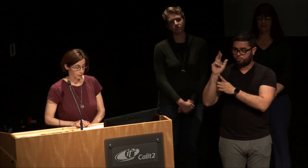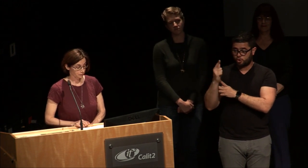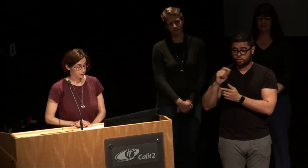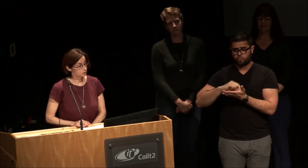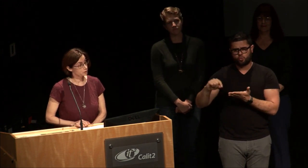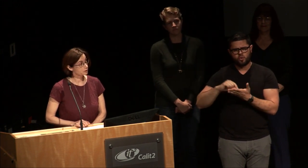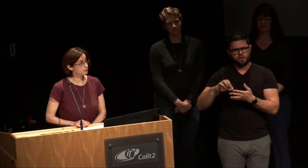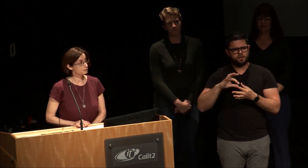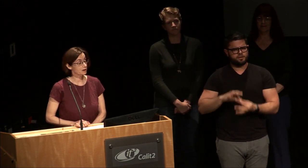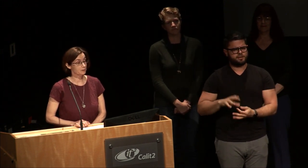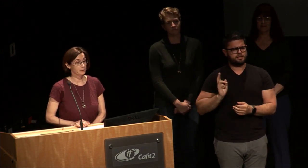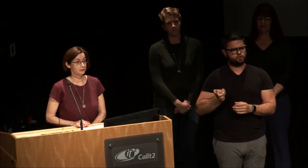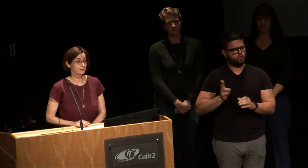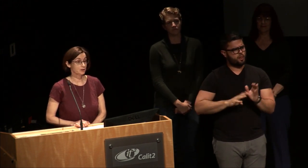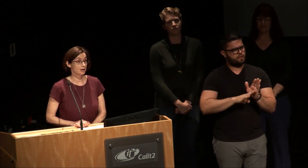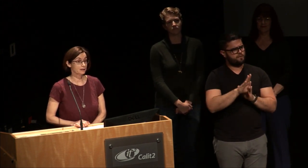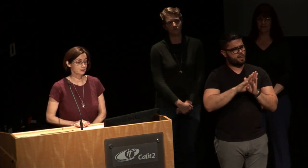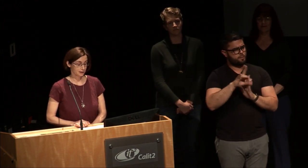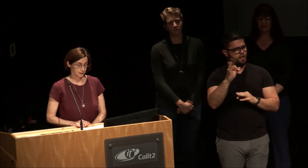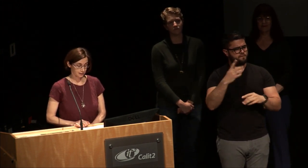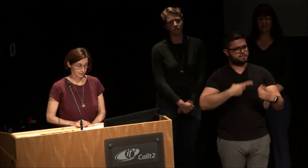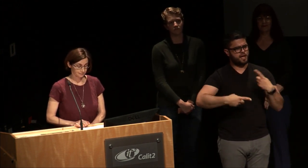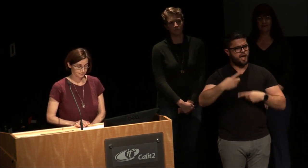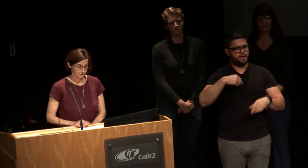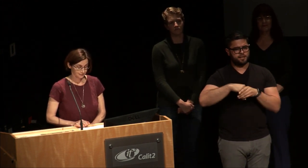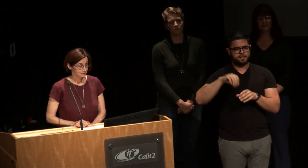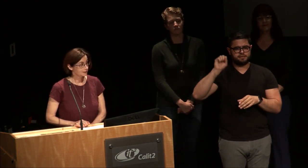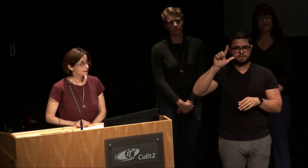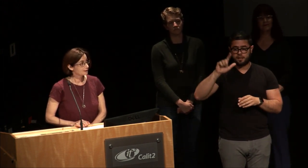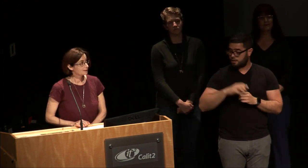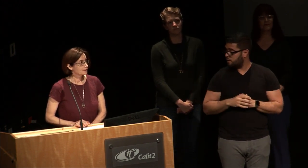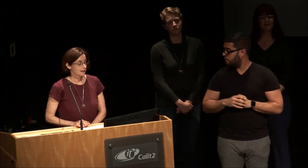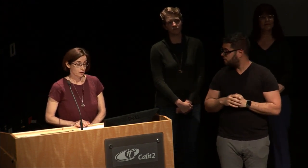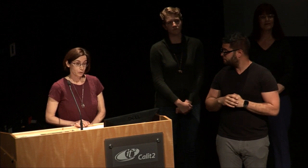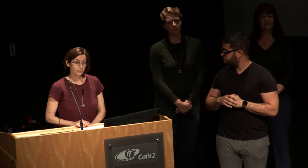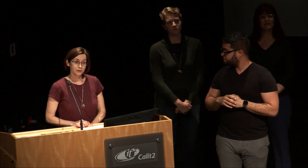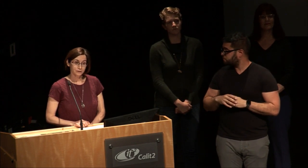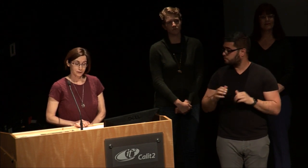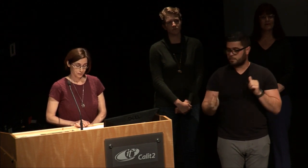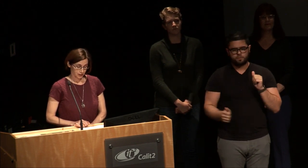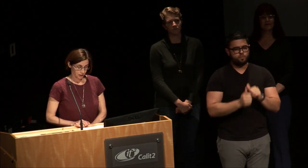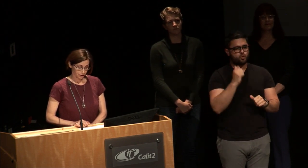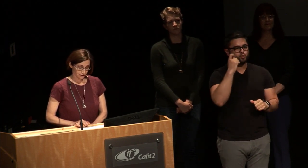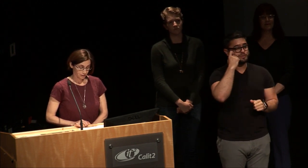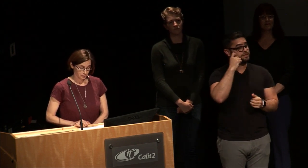the historical development of signs in ASL and the most recent dissertation was